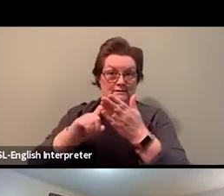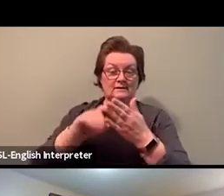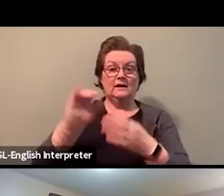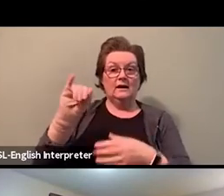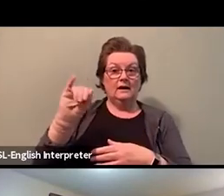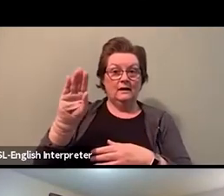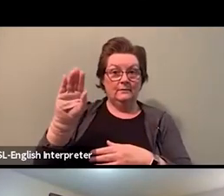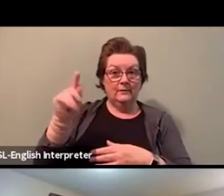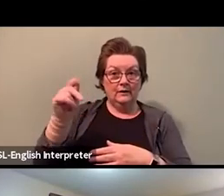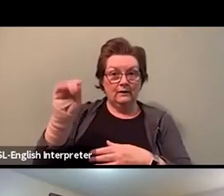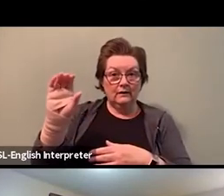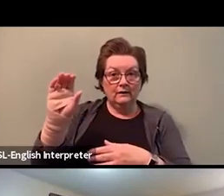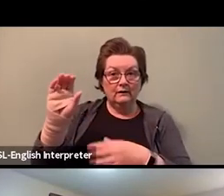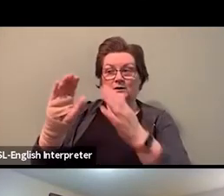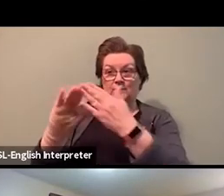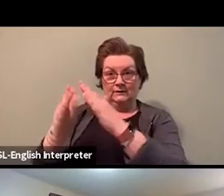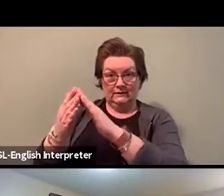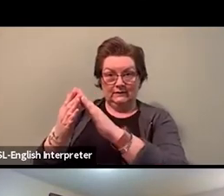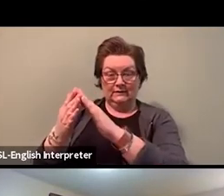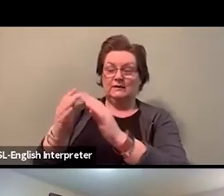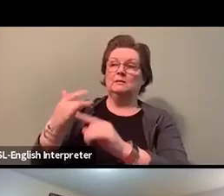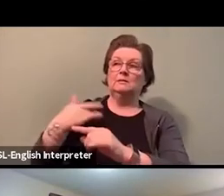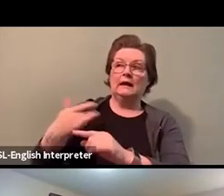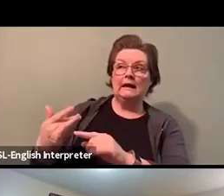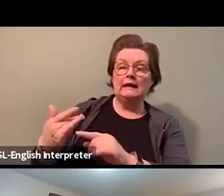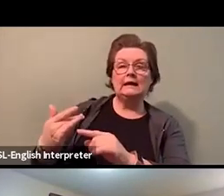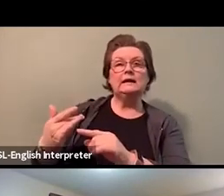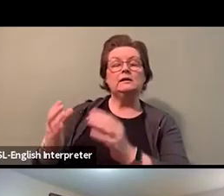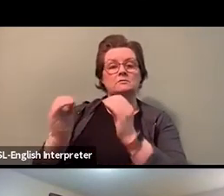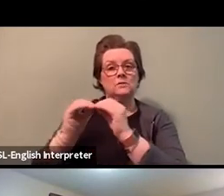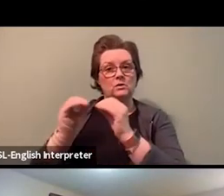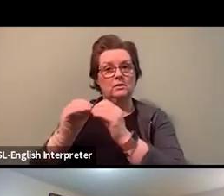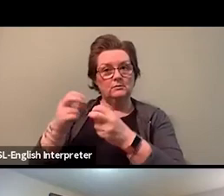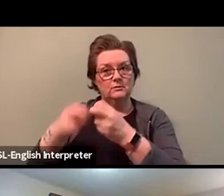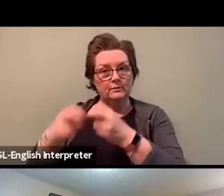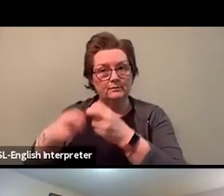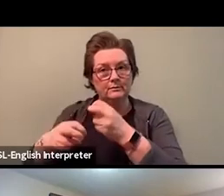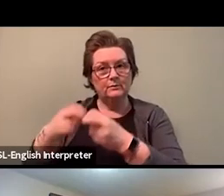you know, experience more, intimidation and unfair treatment